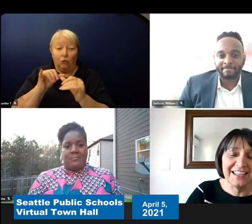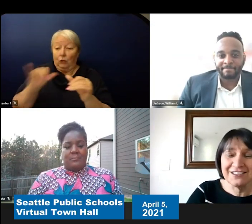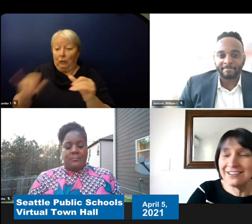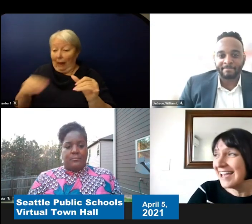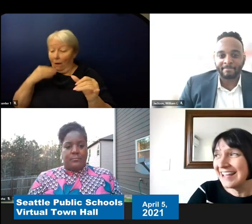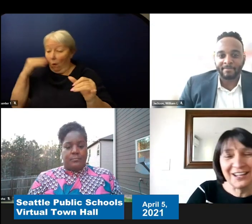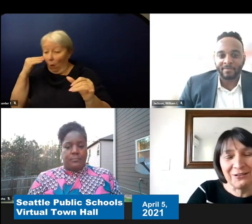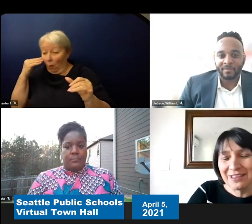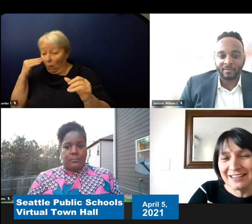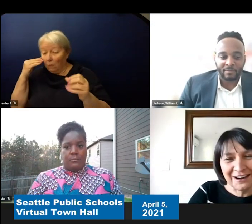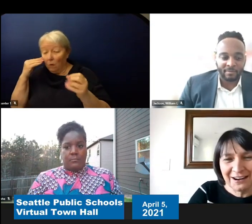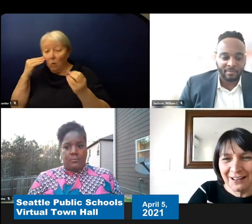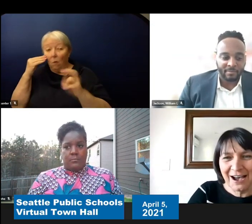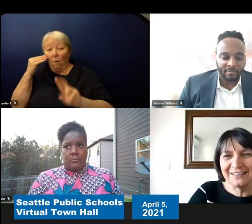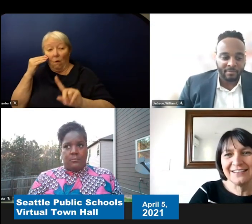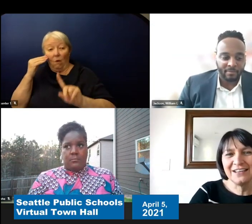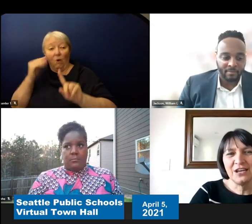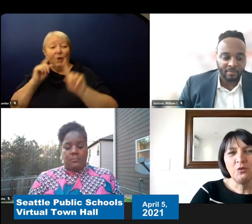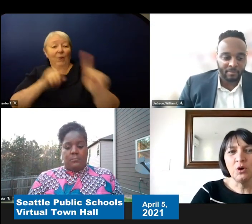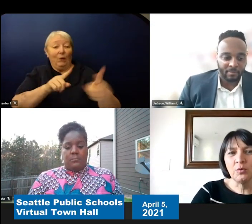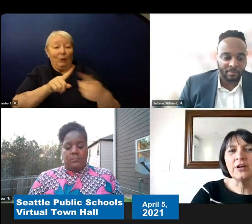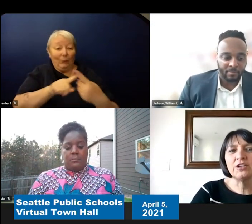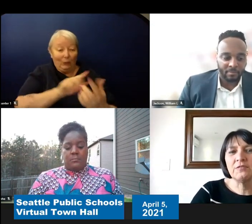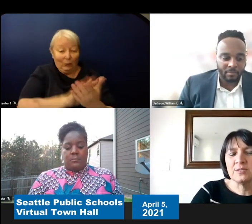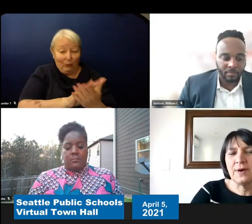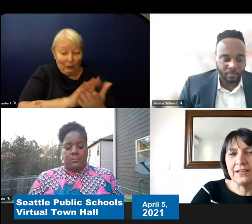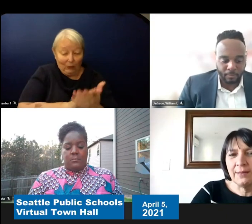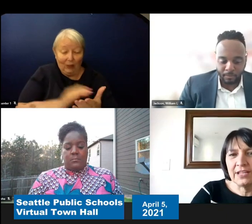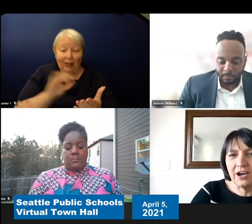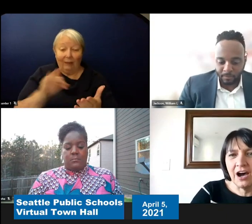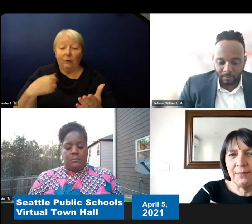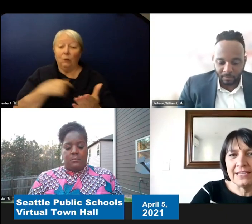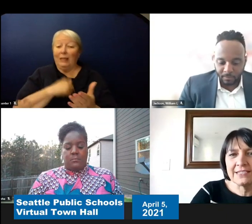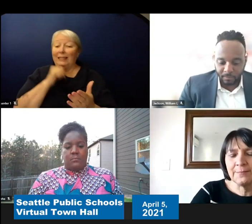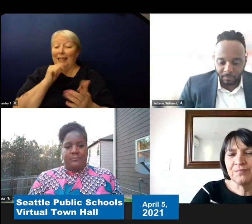to today and I know that there are a lot we'll work to respond to them in the comments.